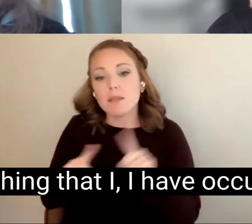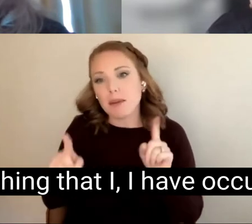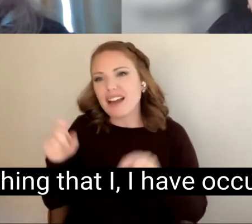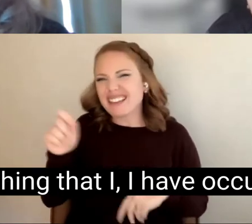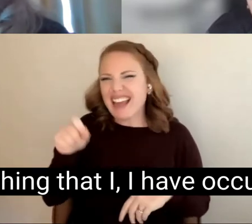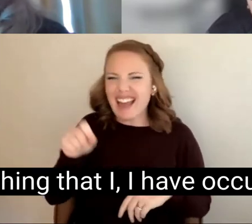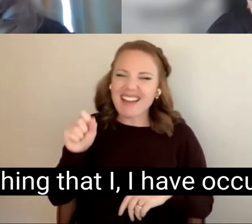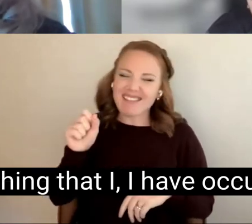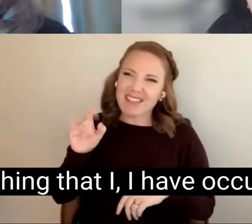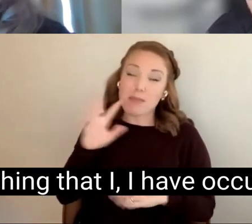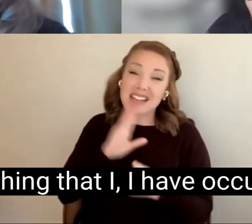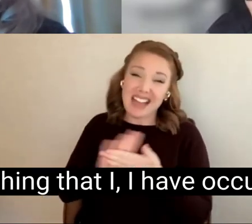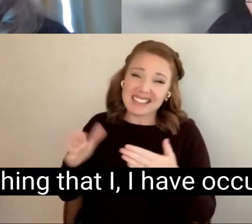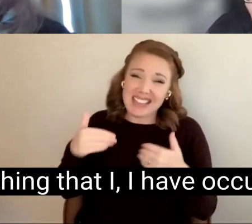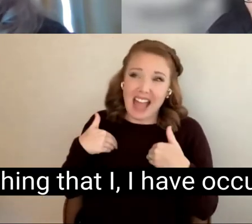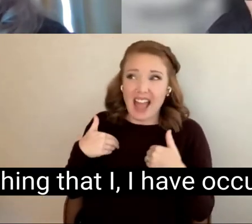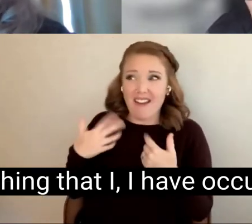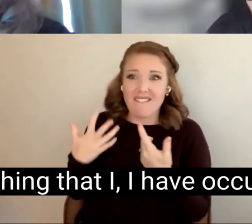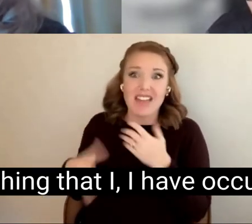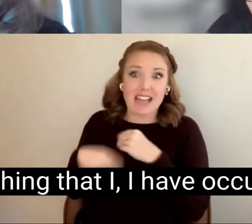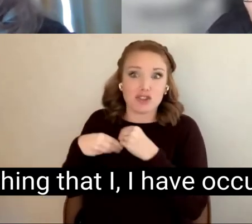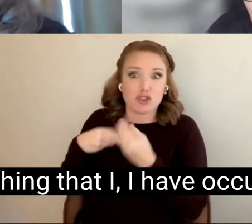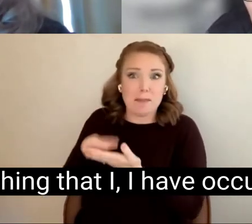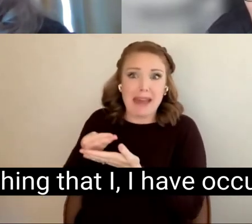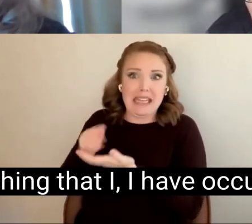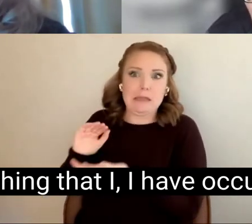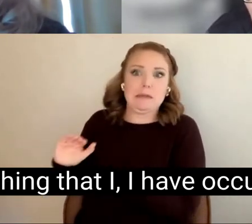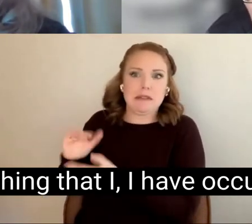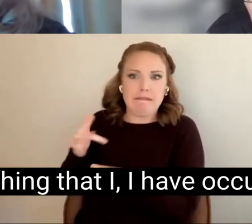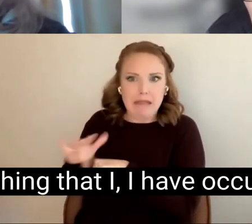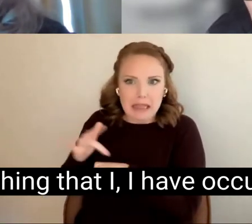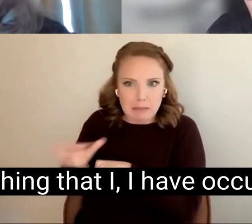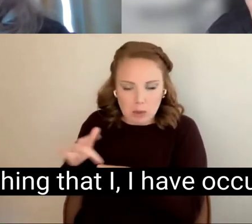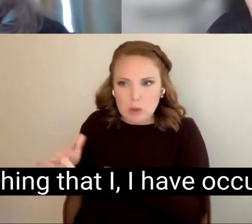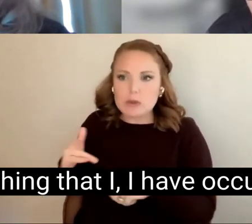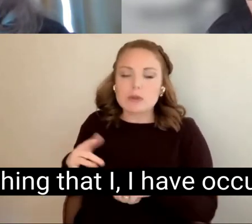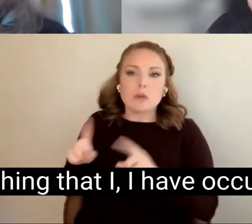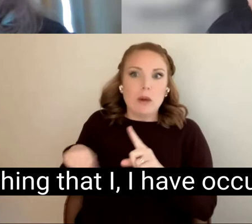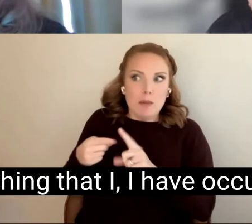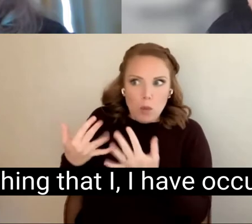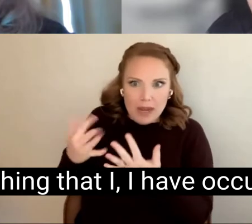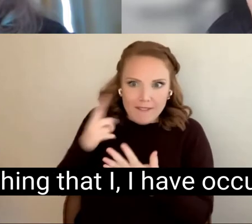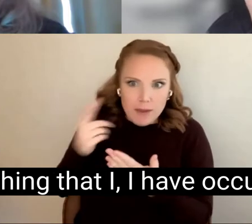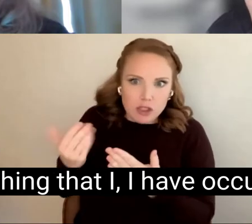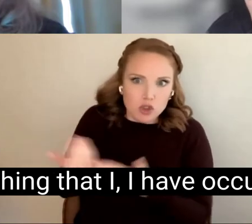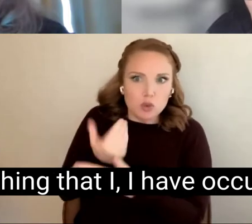It's something that I, I have occurred to a